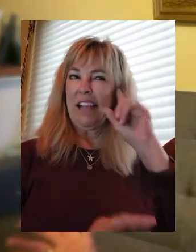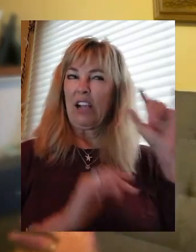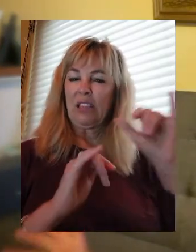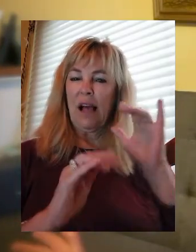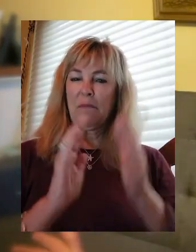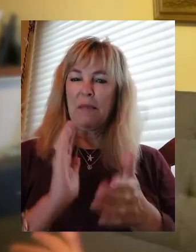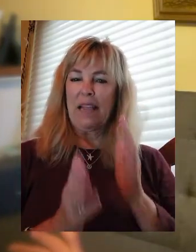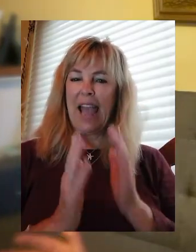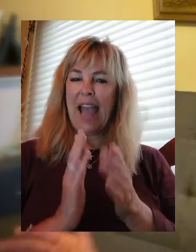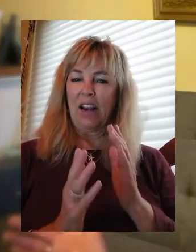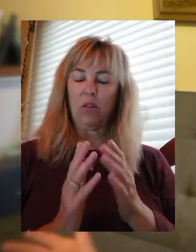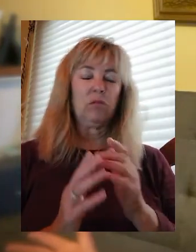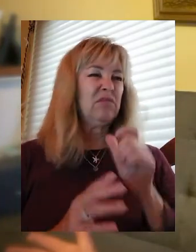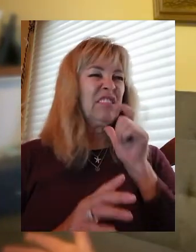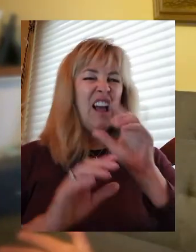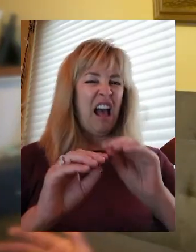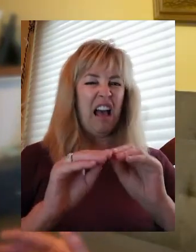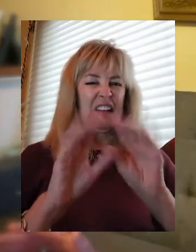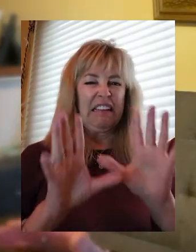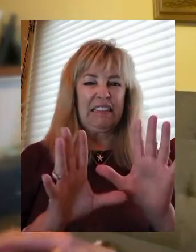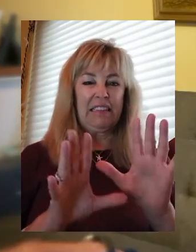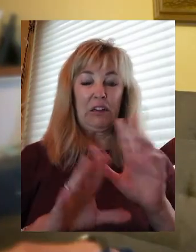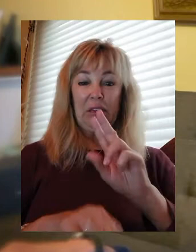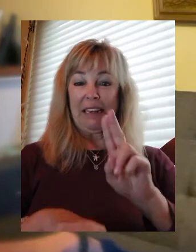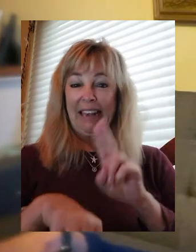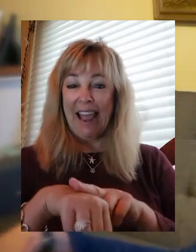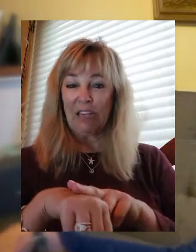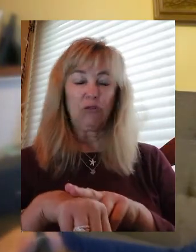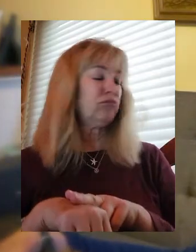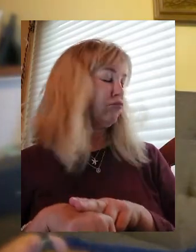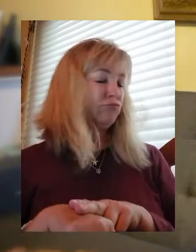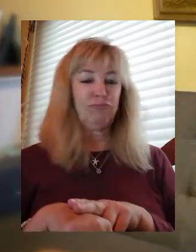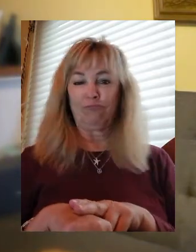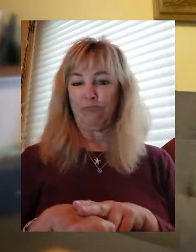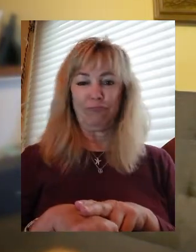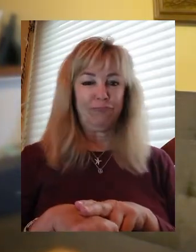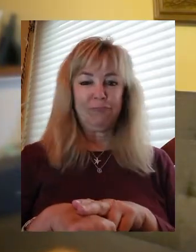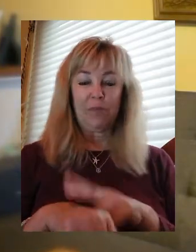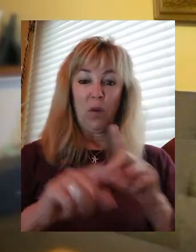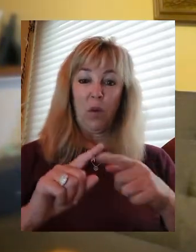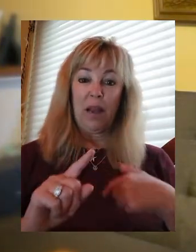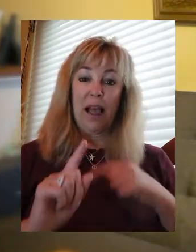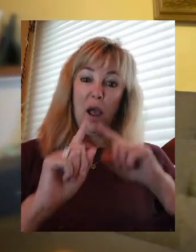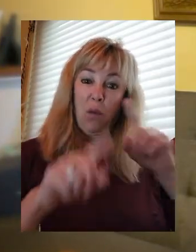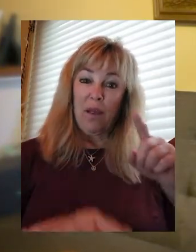It wasn't very clear, it wasn't natural. When I went from the mapping session